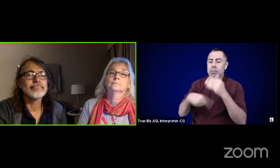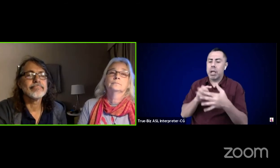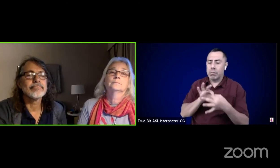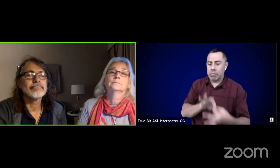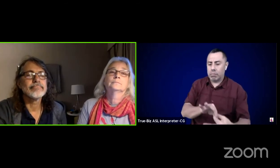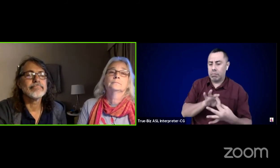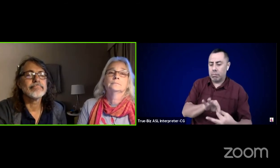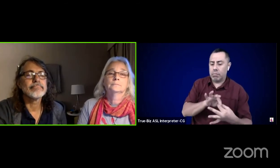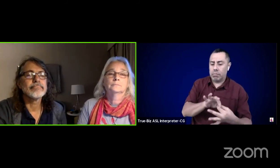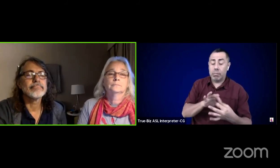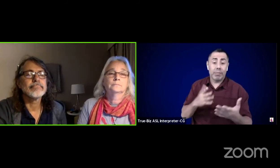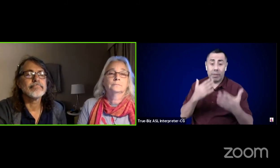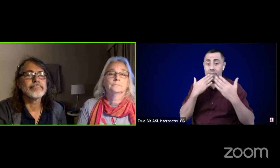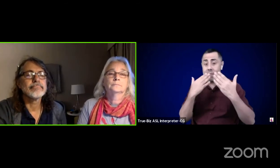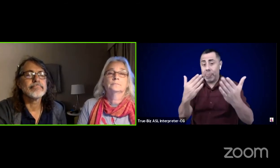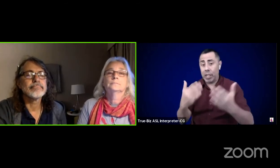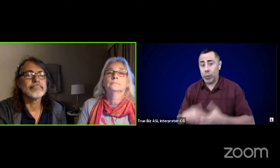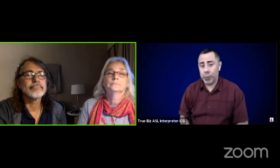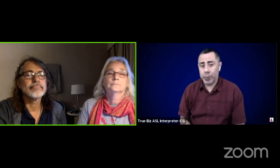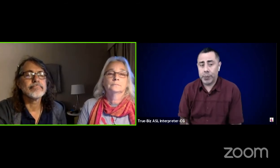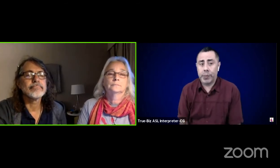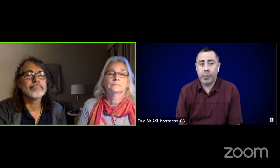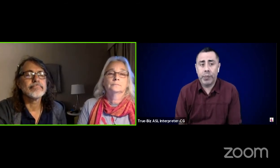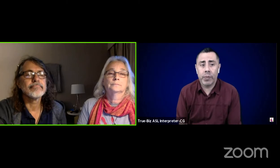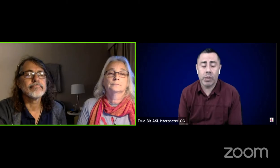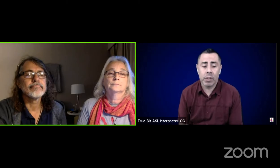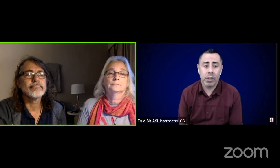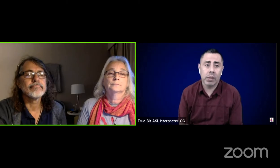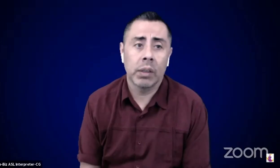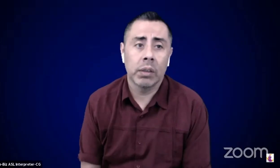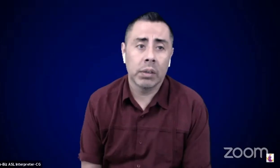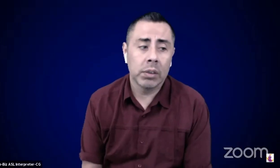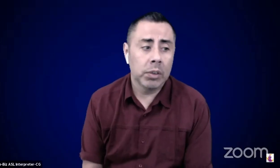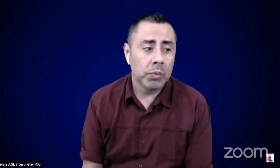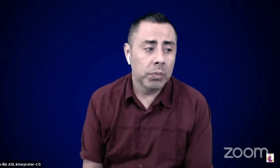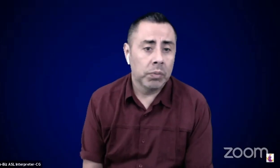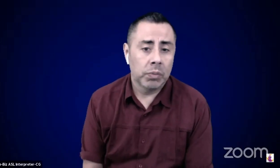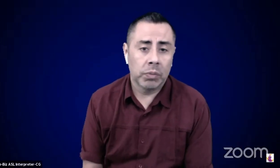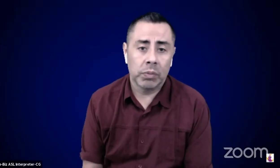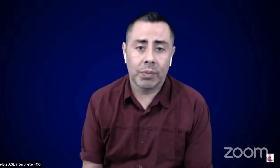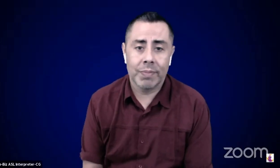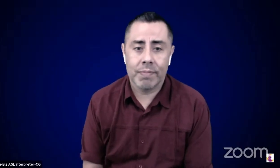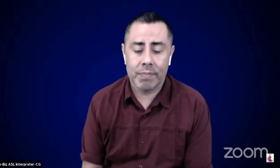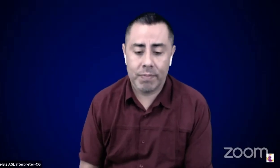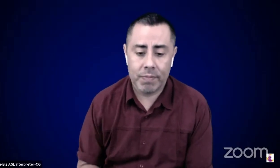for not taking more care or responsibility in collaborating towards the sound creation.